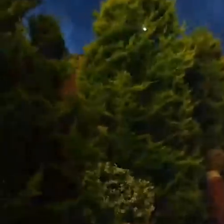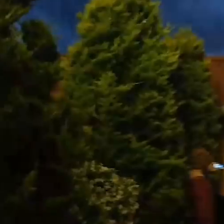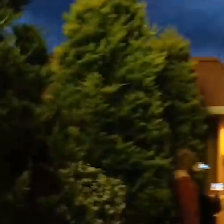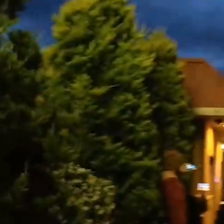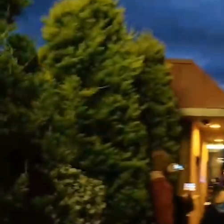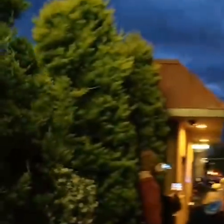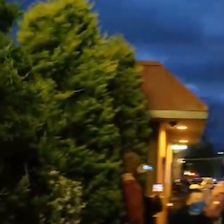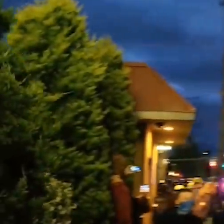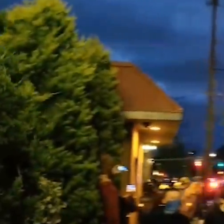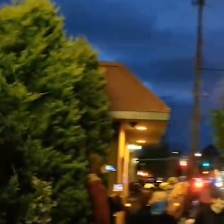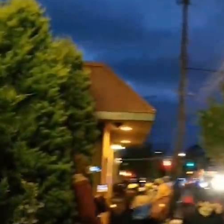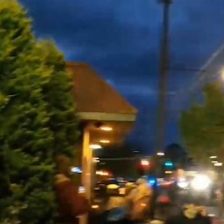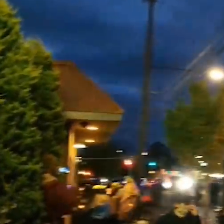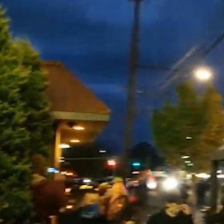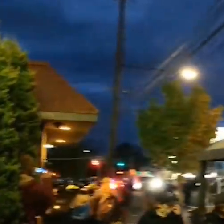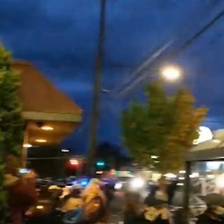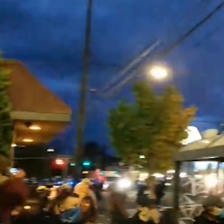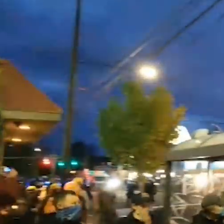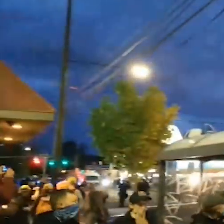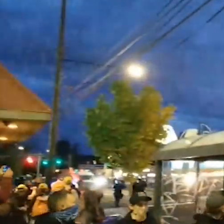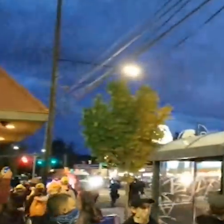We got this off of open sources.